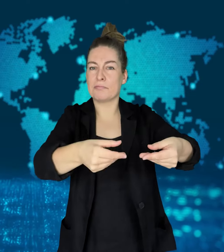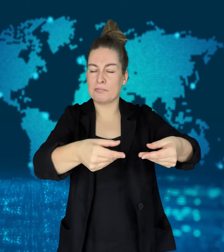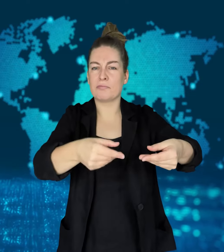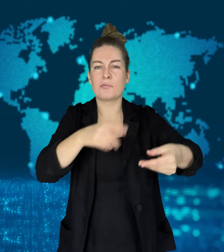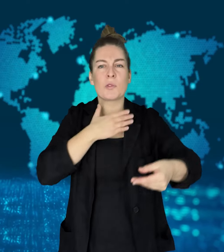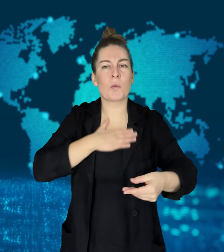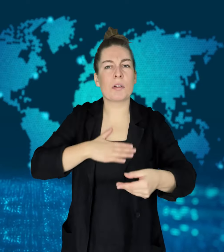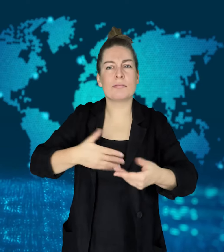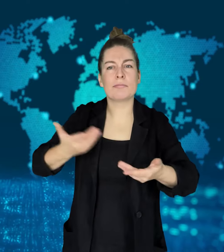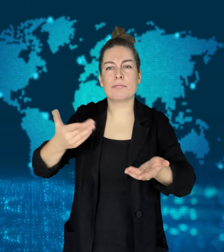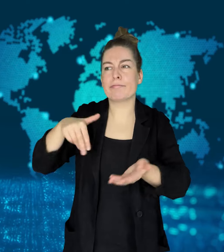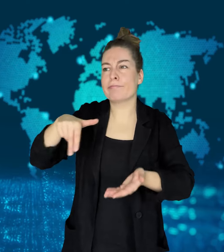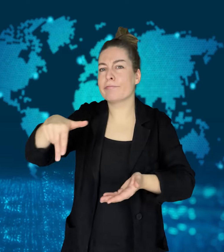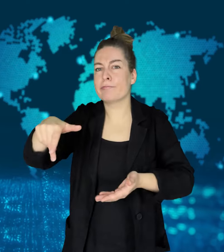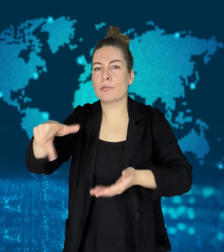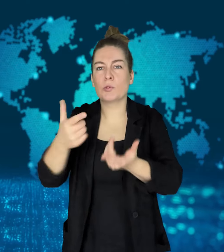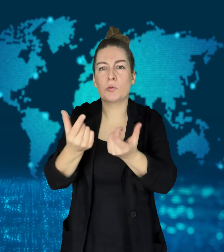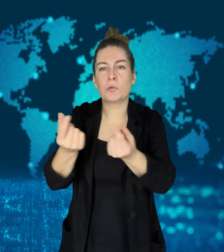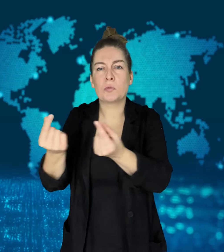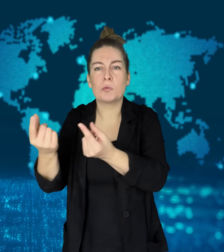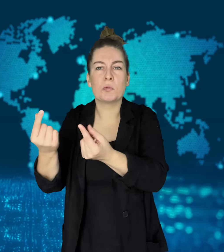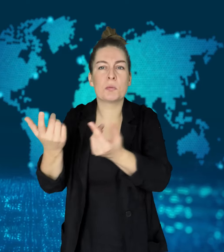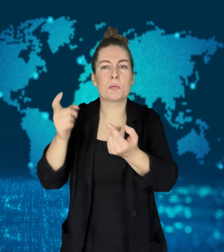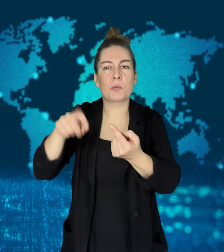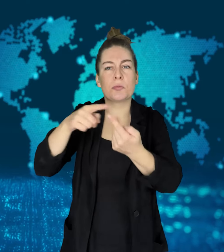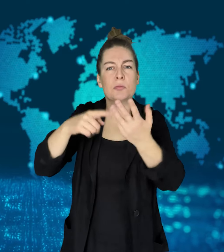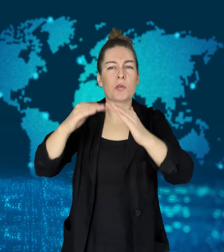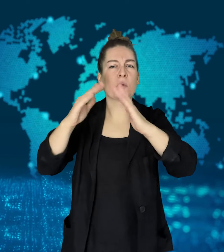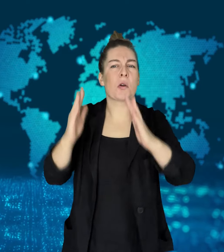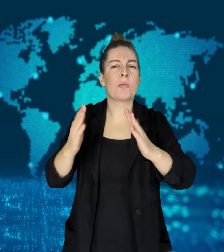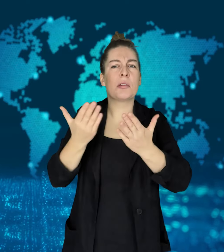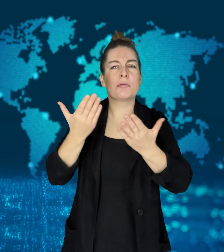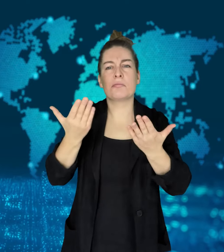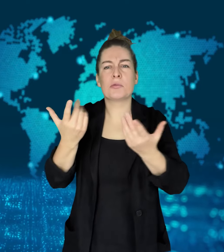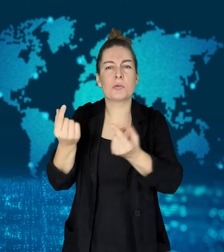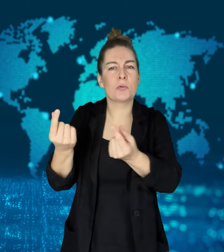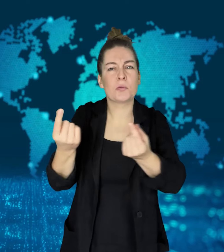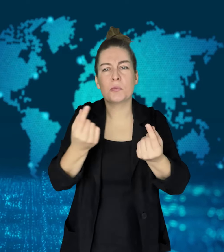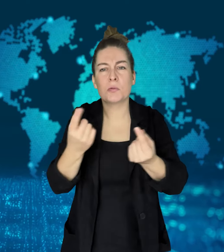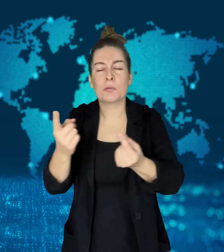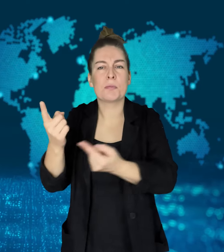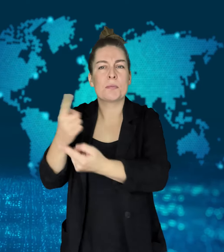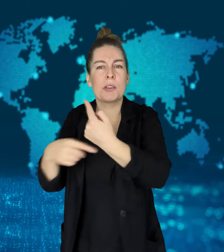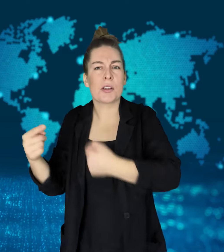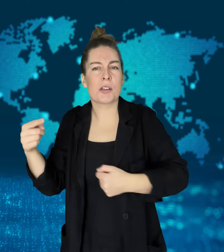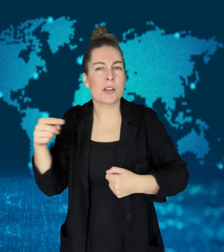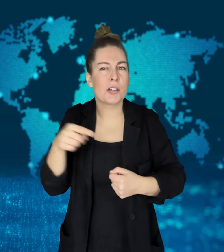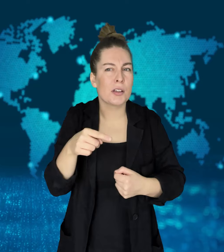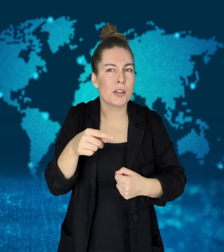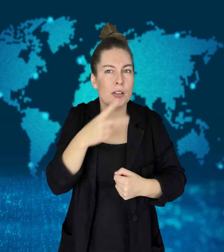When they came back to the counter, their Goldendoodle, Cecil, had eaten the cash.